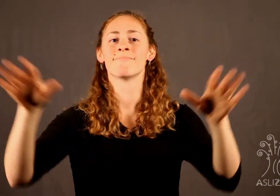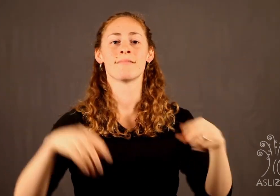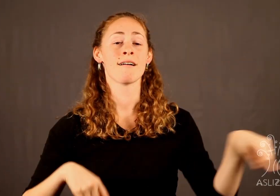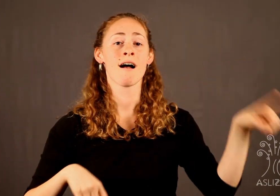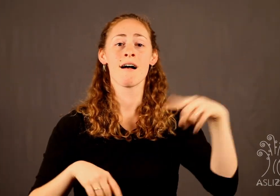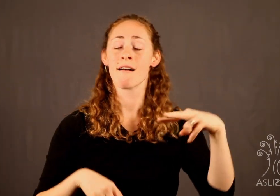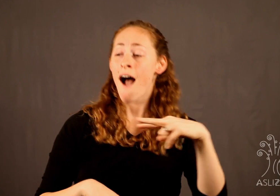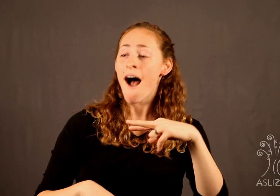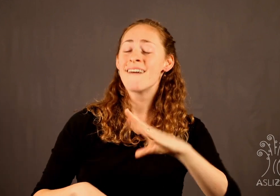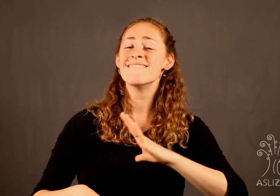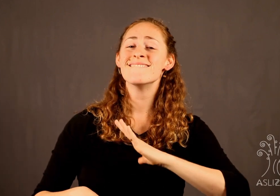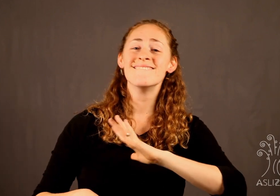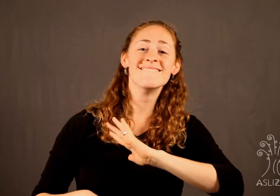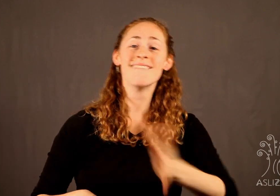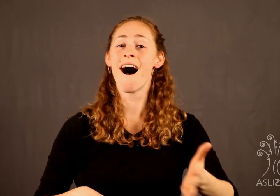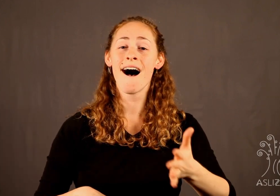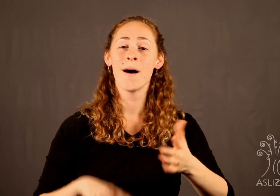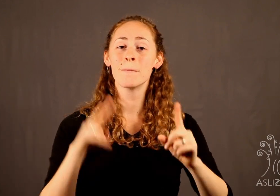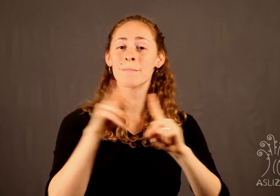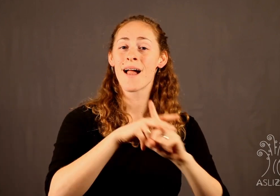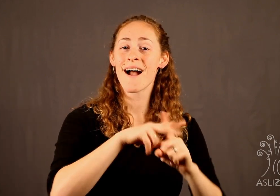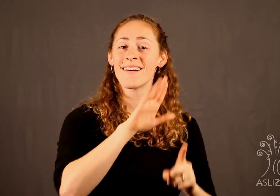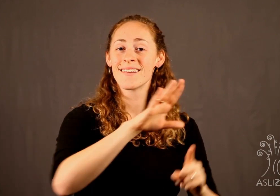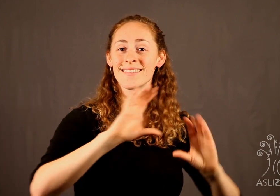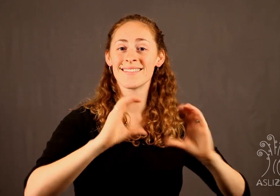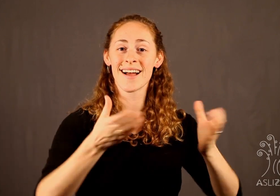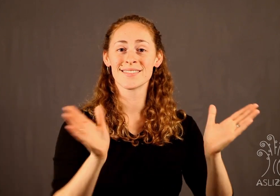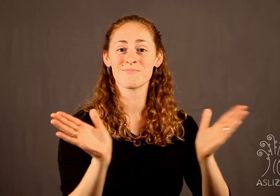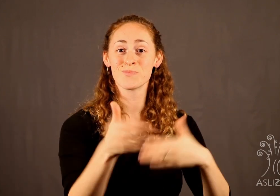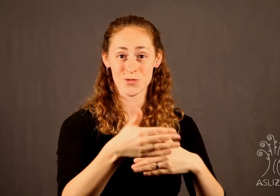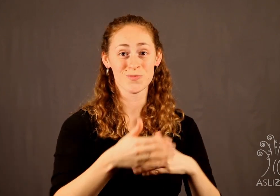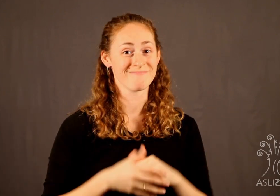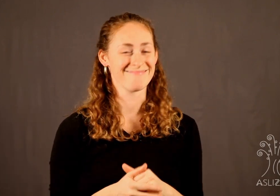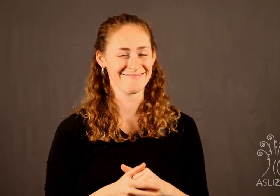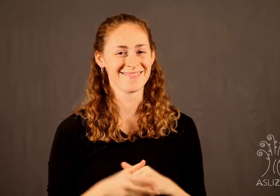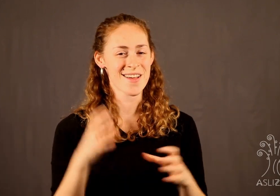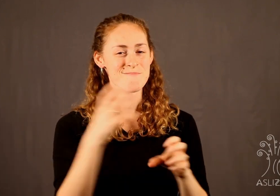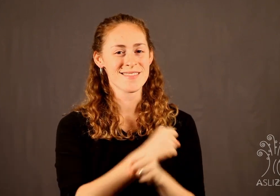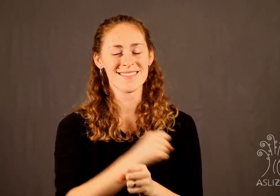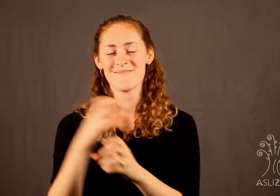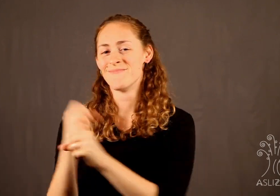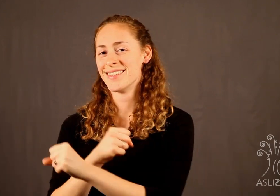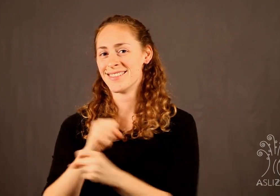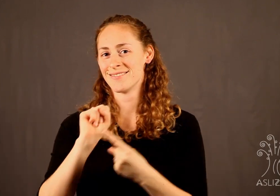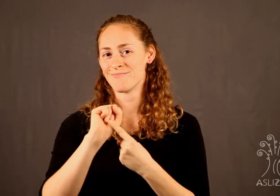The distribution of videos will benefit many such as classroom application. A win-win situation for both.